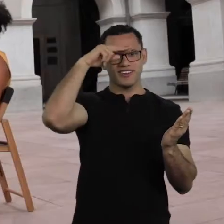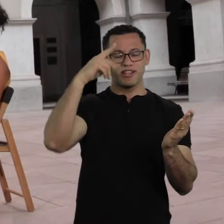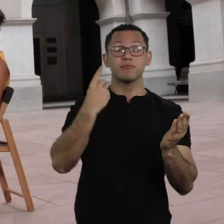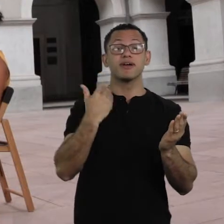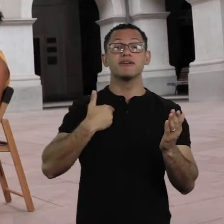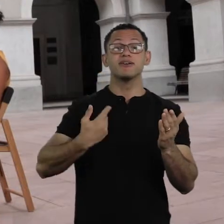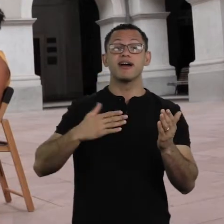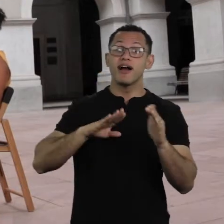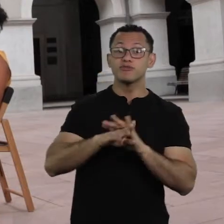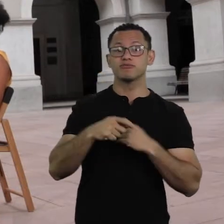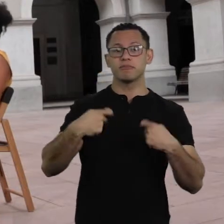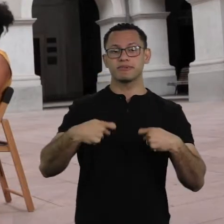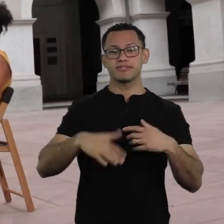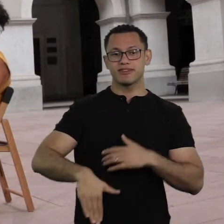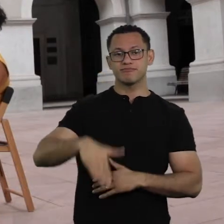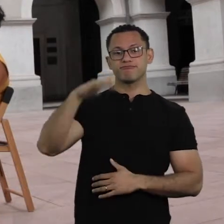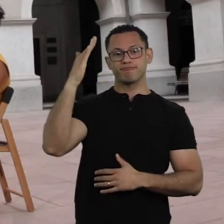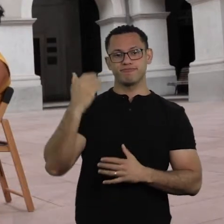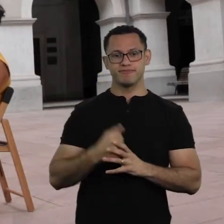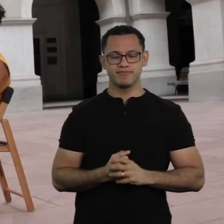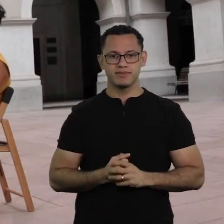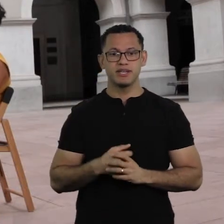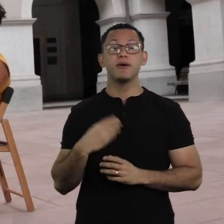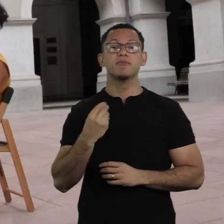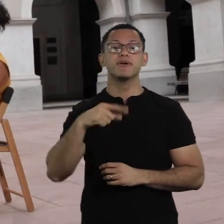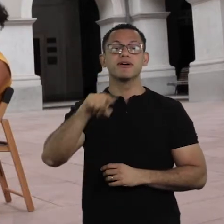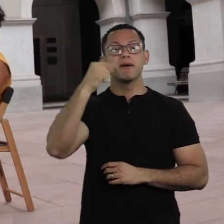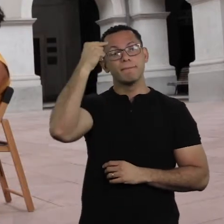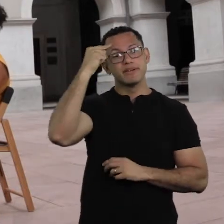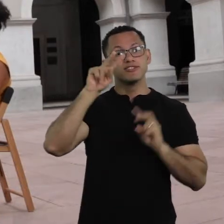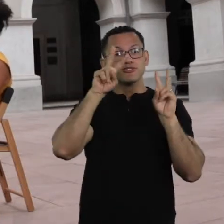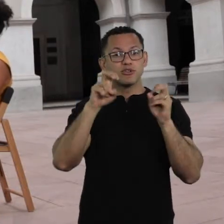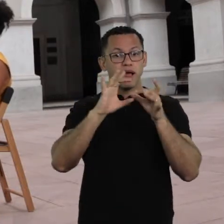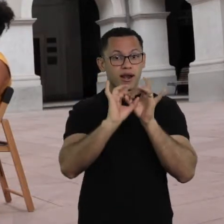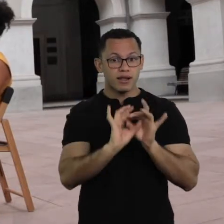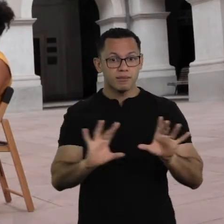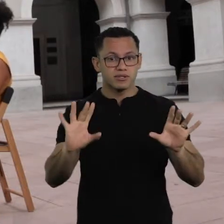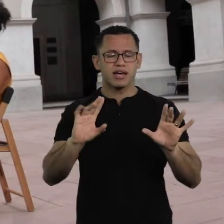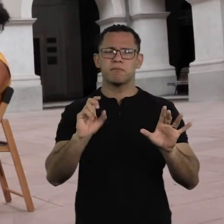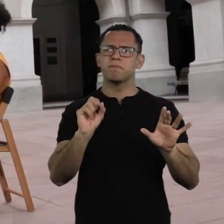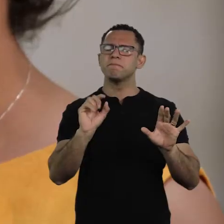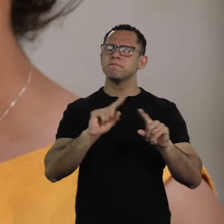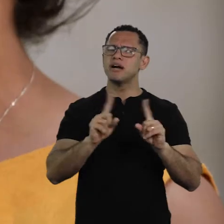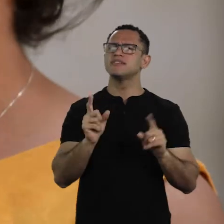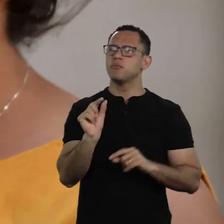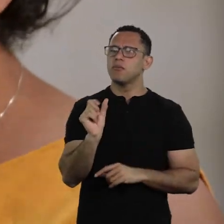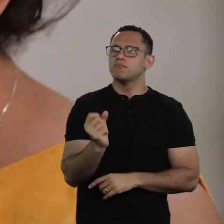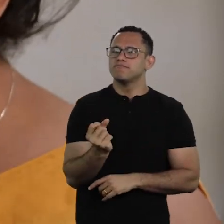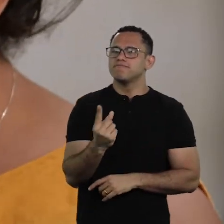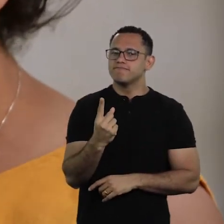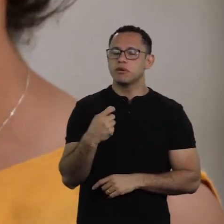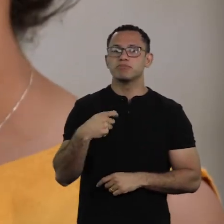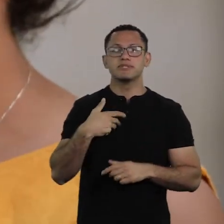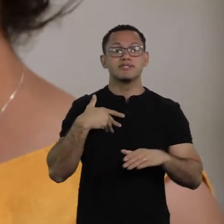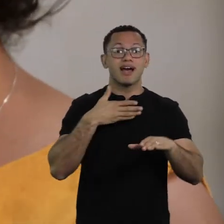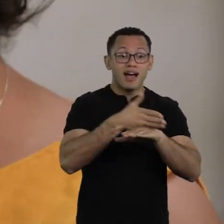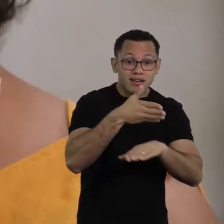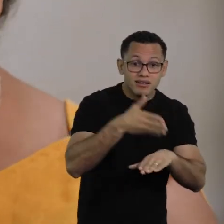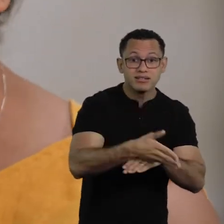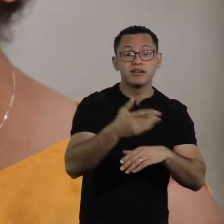And this idea that we have of freedom is very wrong, because it is about access, opportunity,